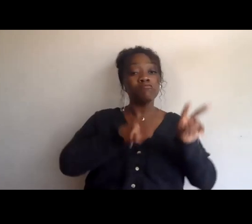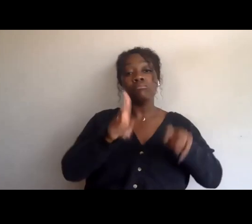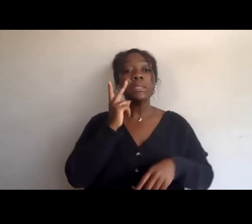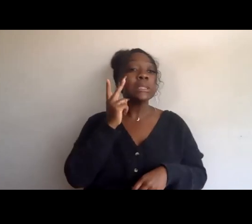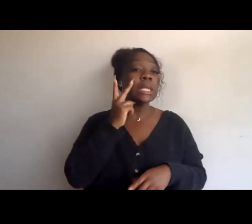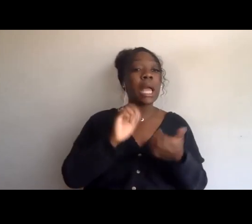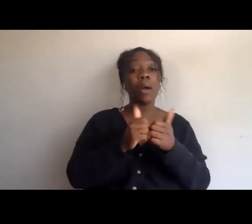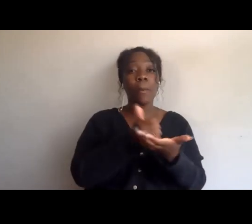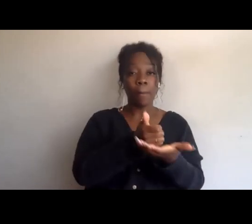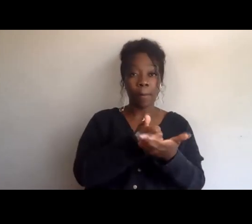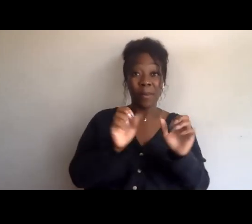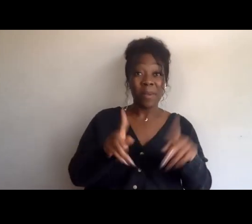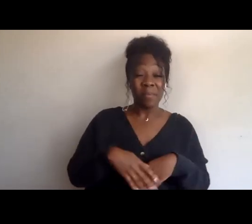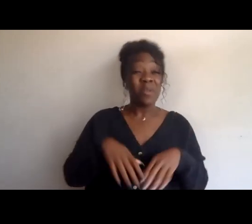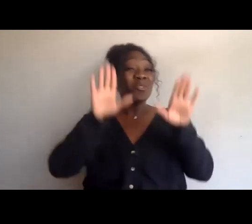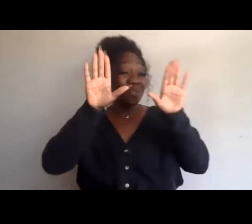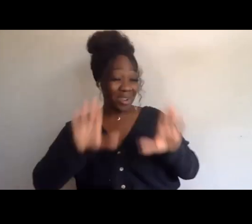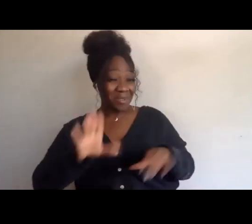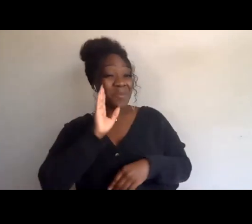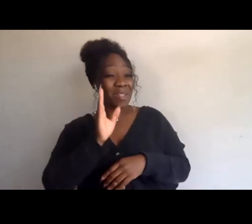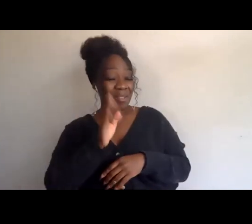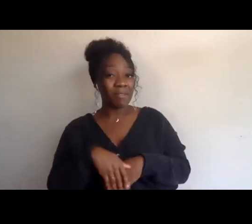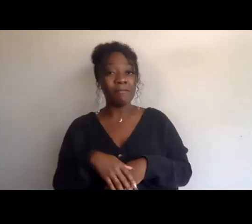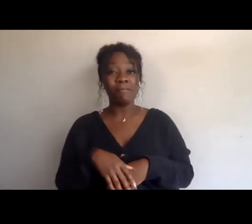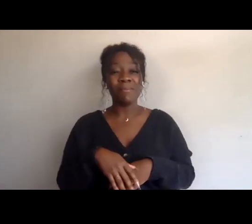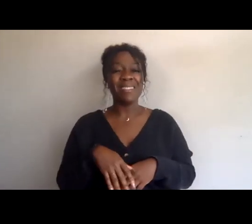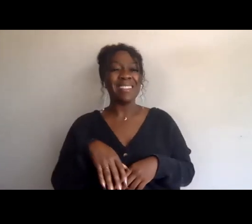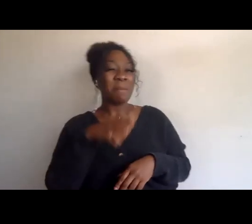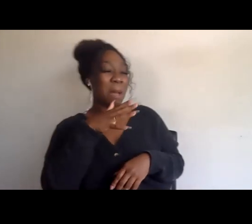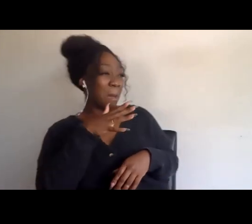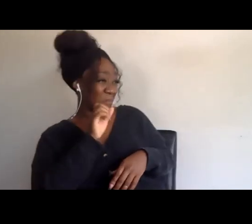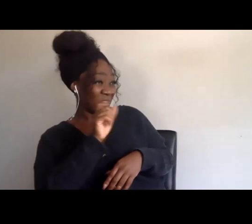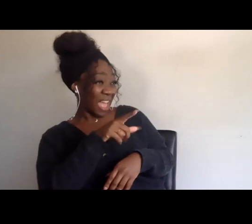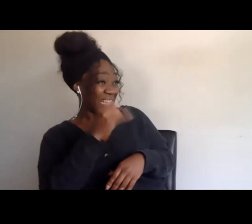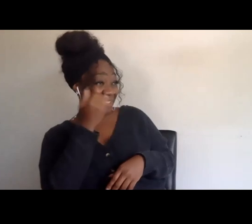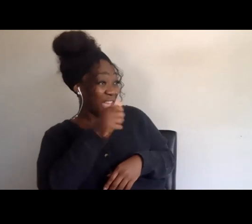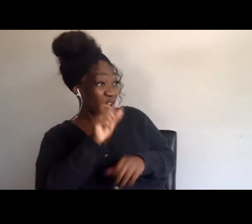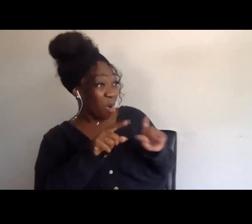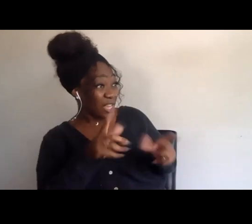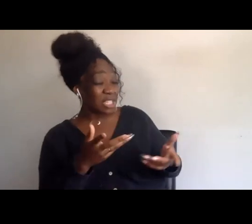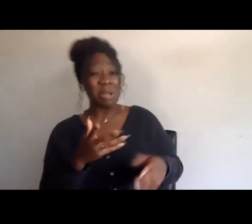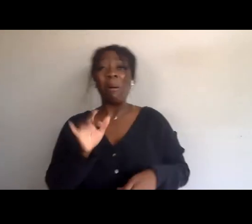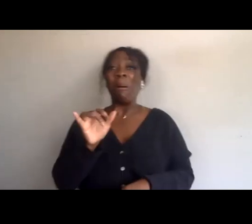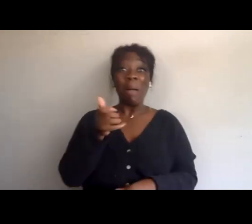Anything else? Or no. [Melina] Ask if they have any questions. Any questions? Sorry, I didn't prepare anything, I just like kind of came.